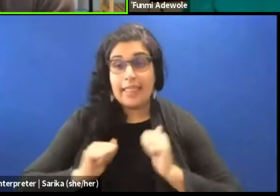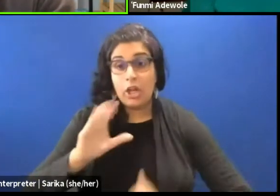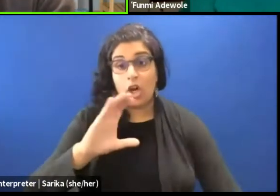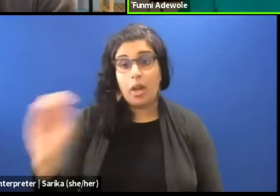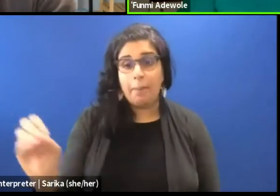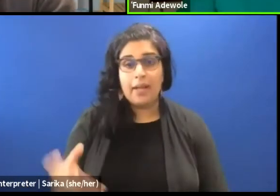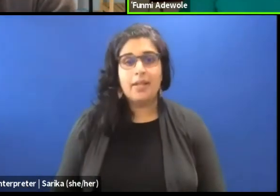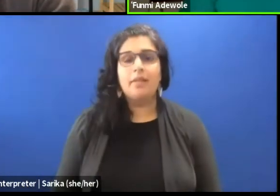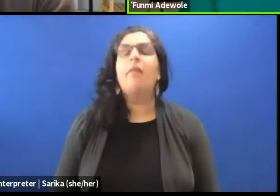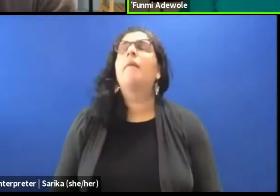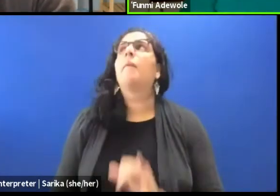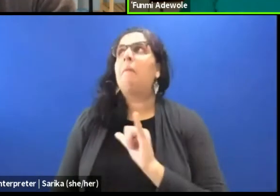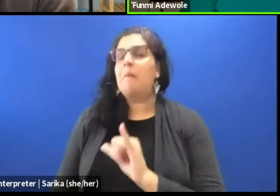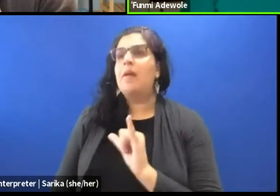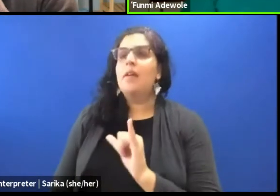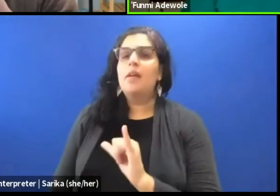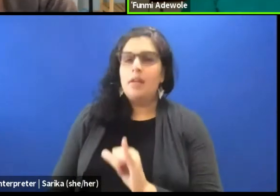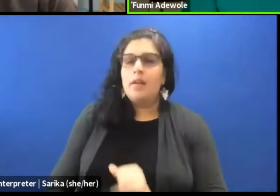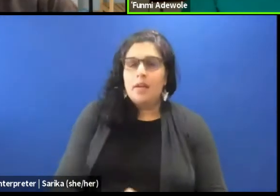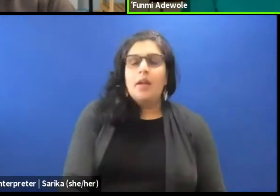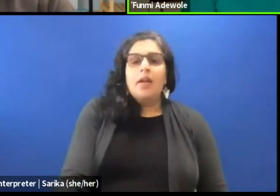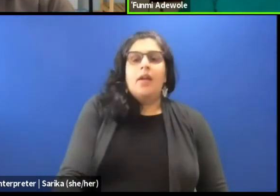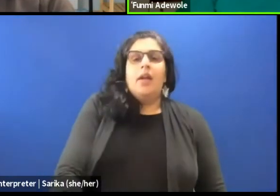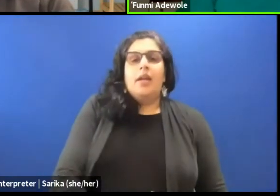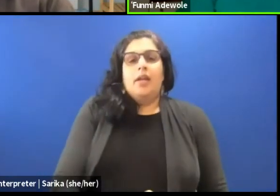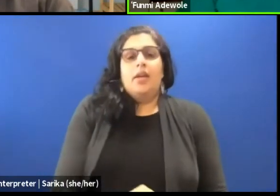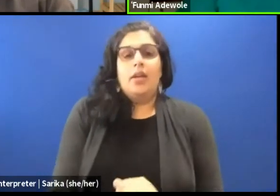Yeah, in talking about dramaturgical skills,